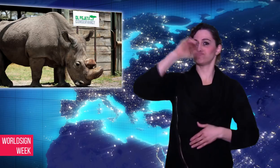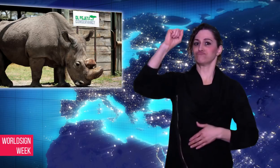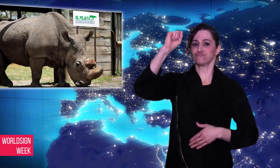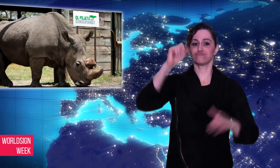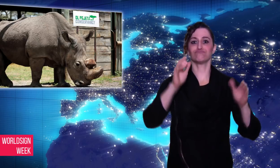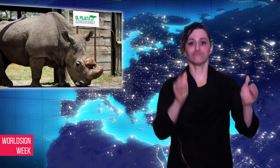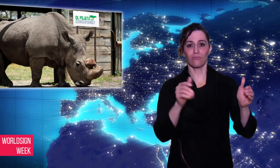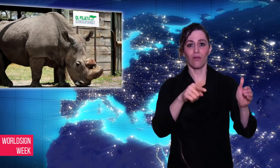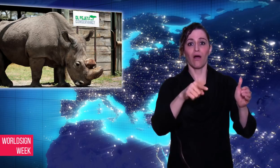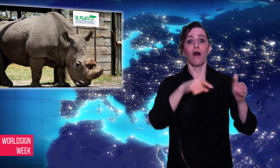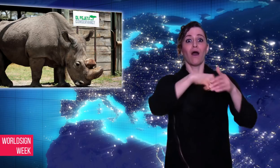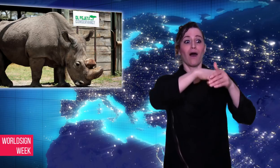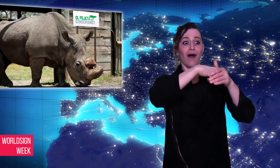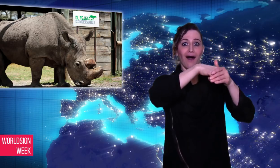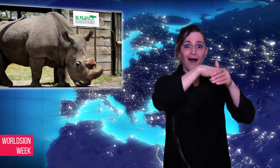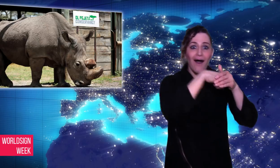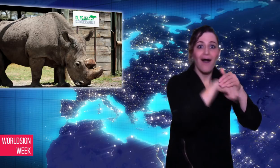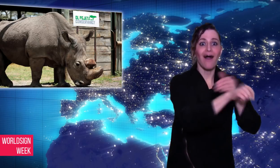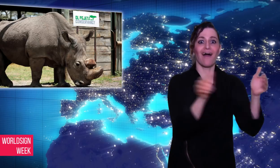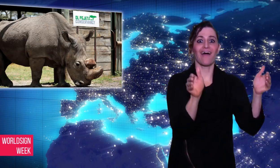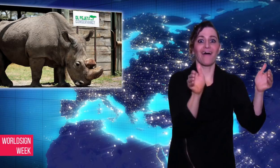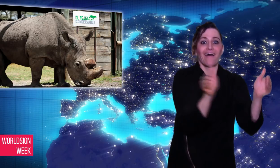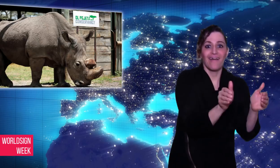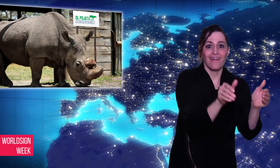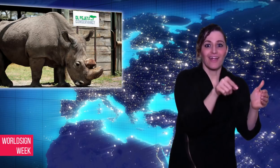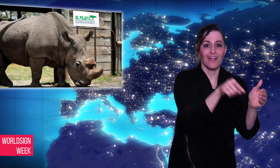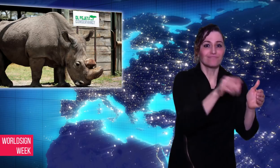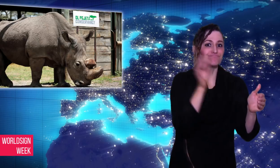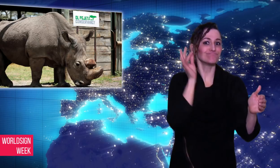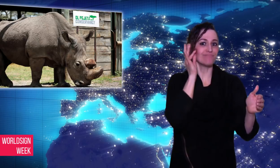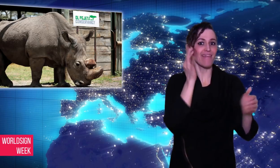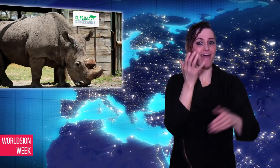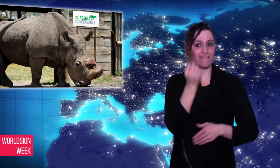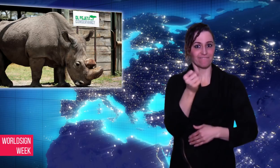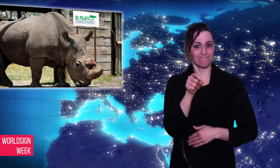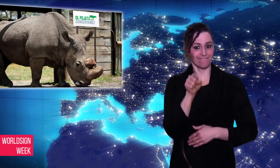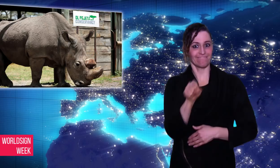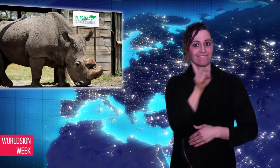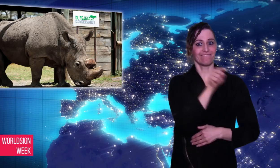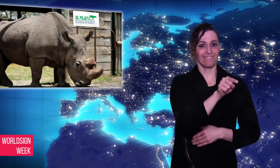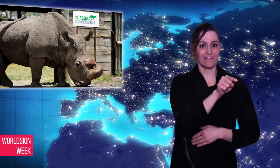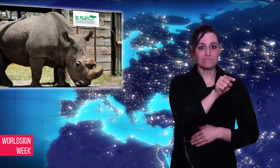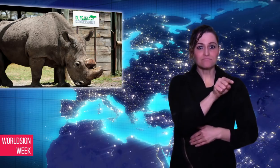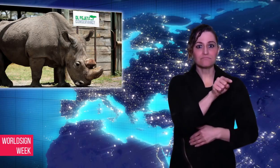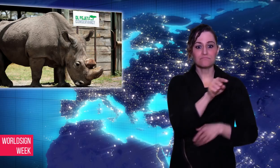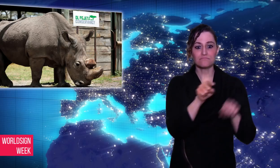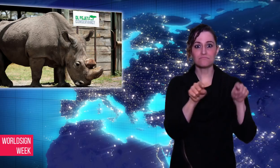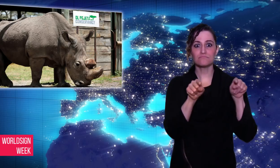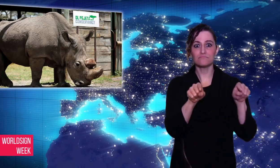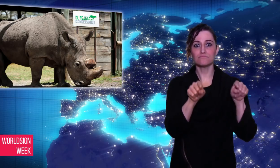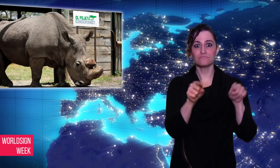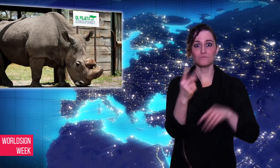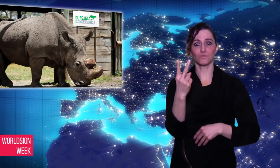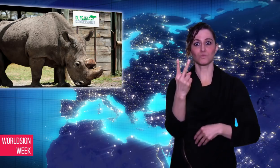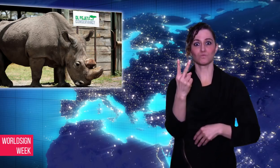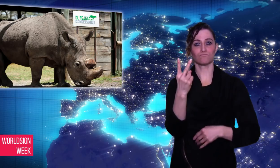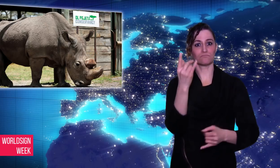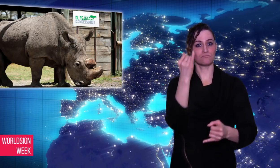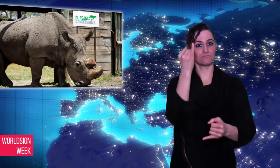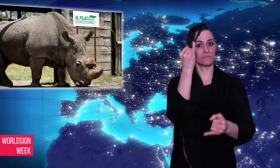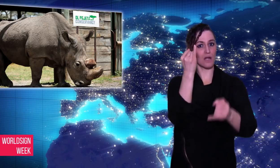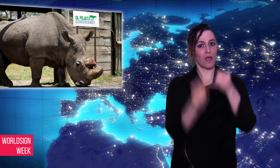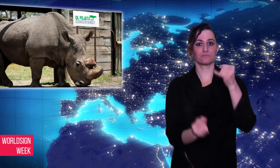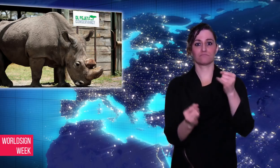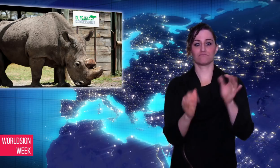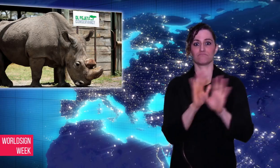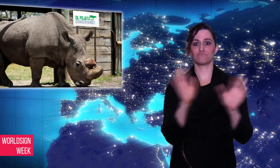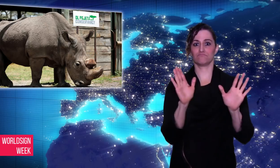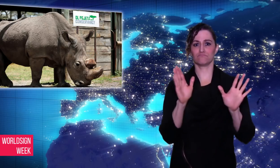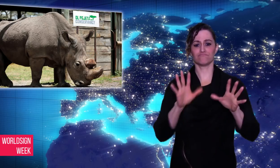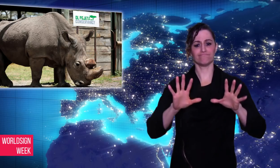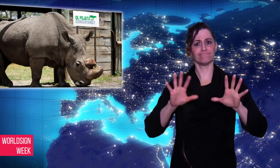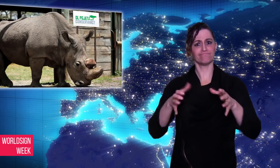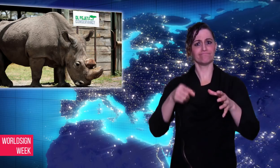who are the last surviving northern